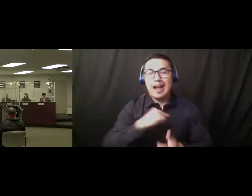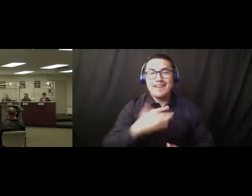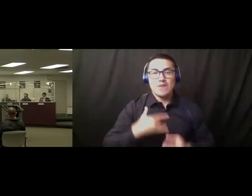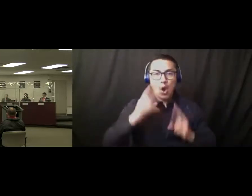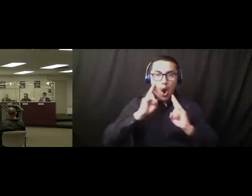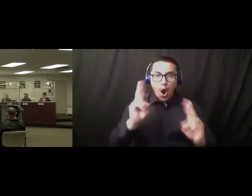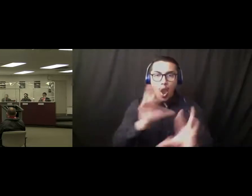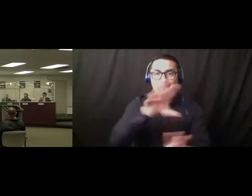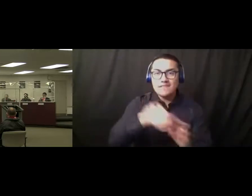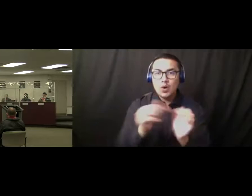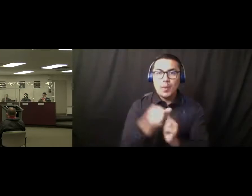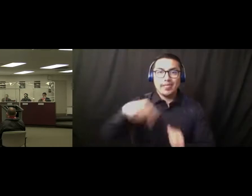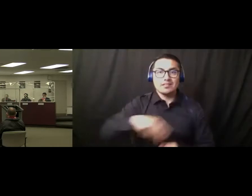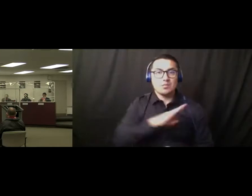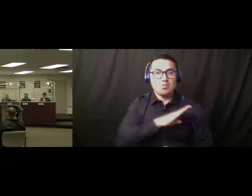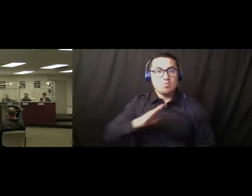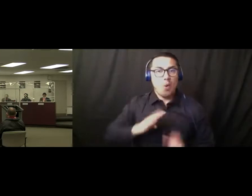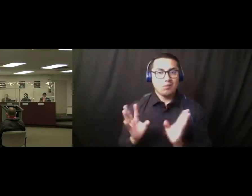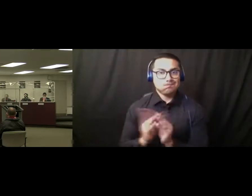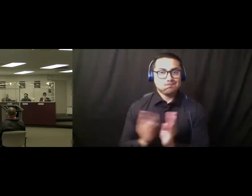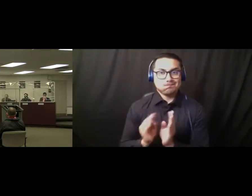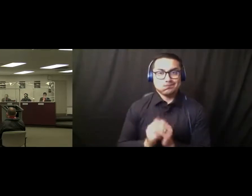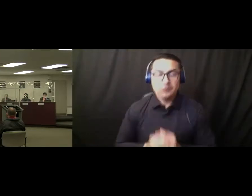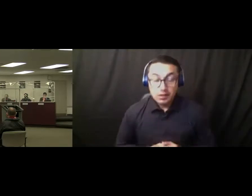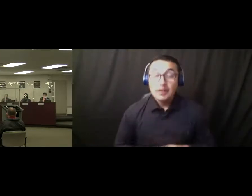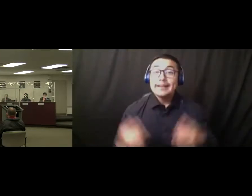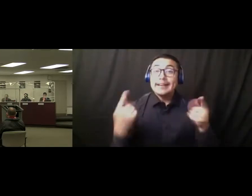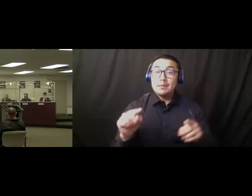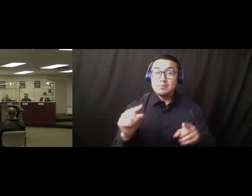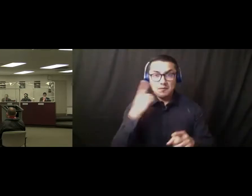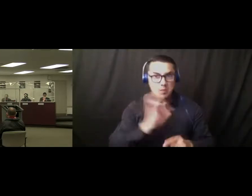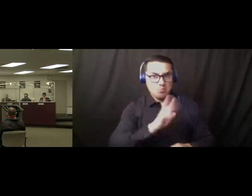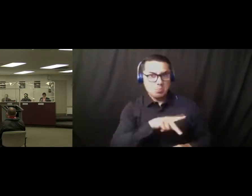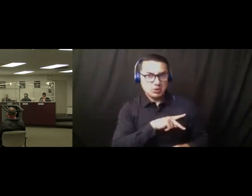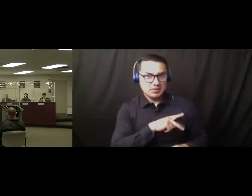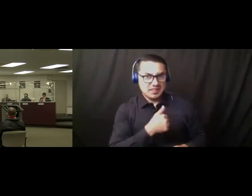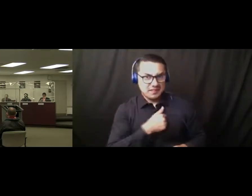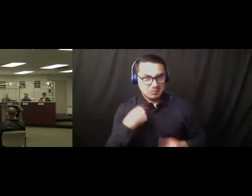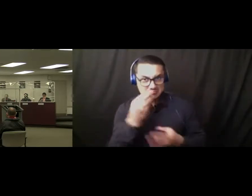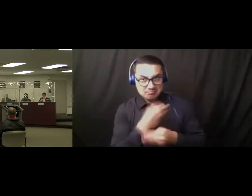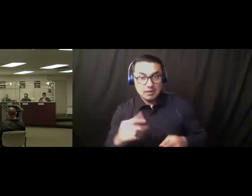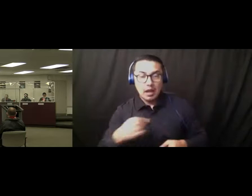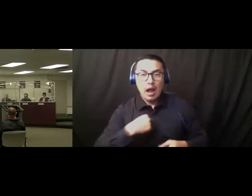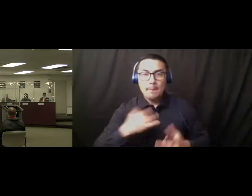I-I also uh, wanted to say that on a personal note, I am thrilled at the possibility